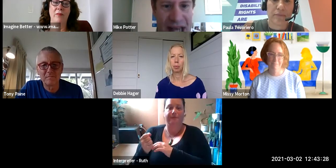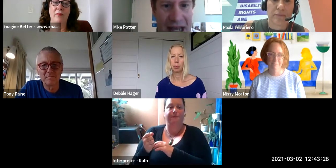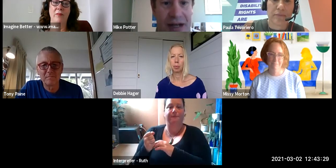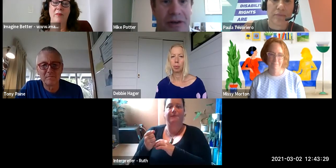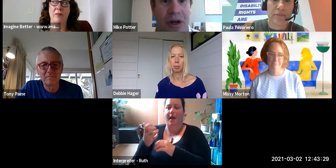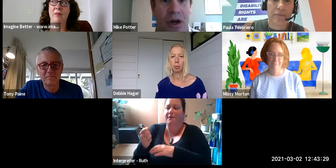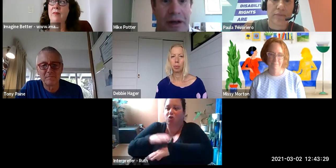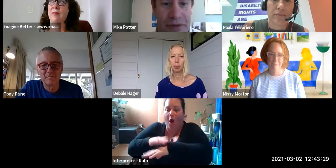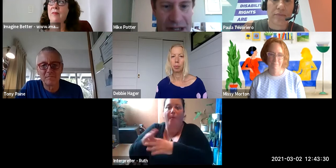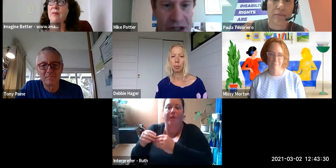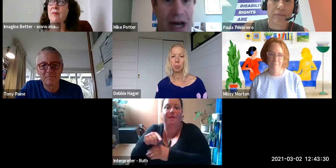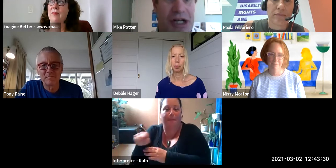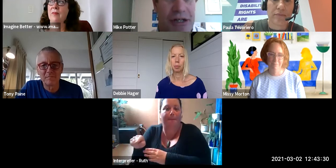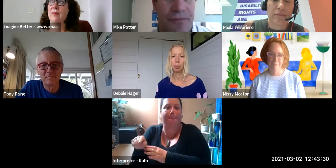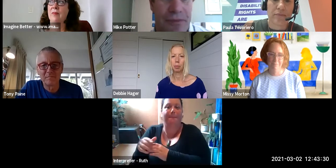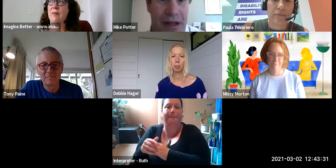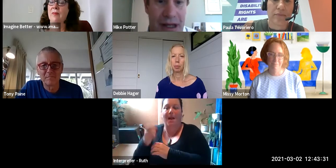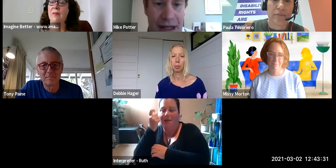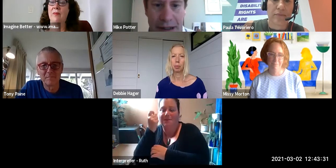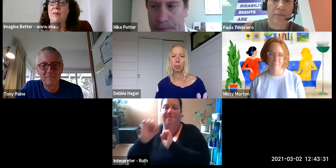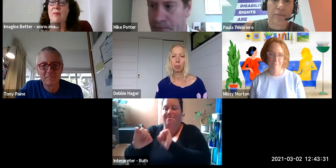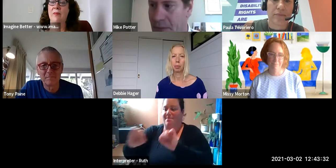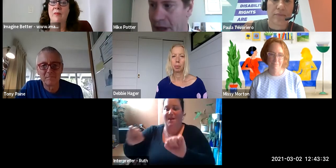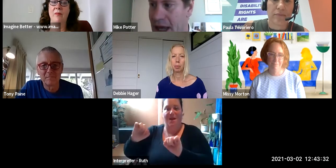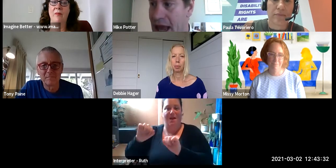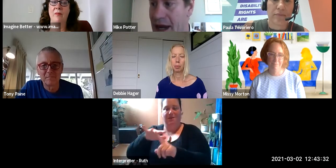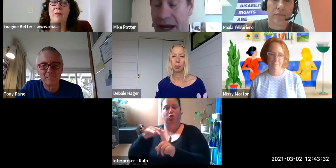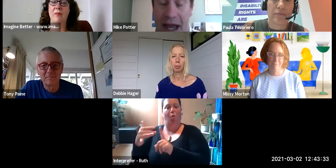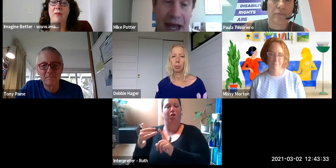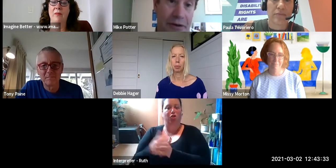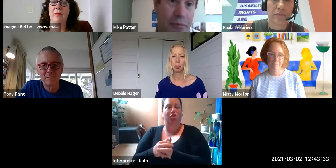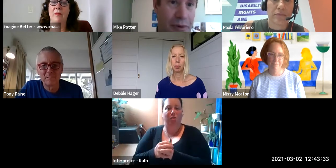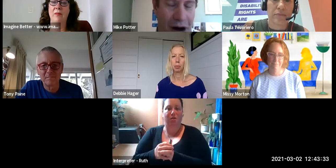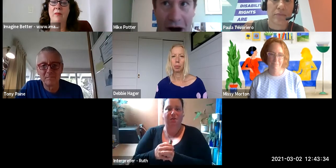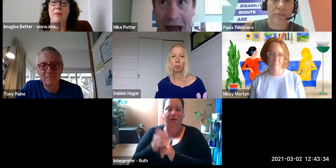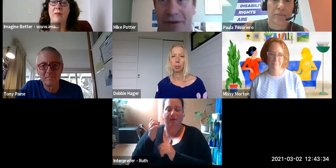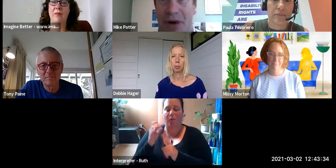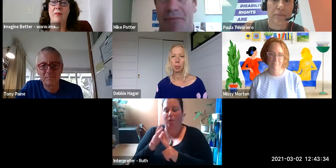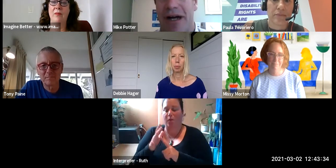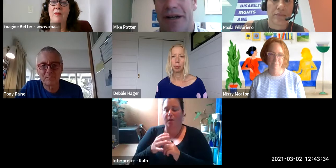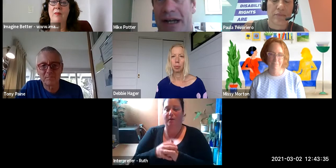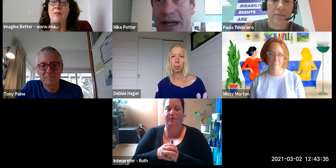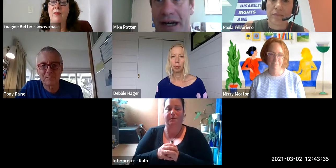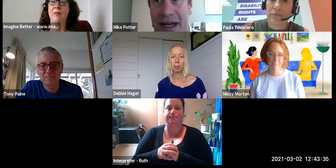I think when we look at the stats and it says basically 25 per cent of people have indicated that they've had a disability.